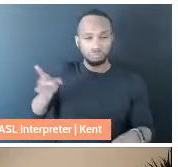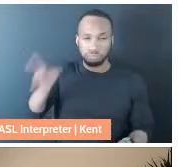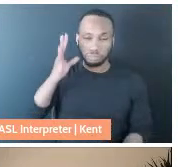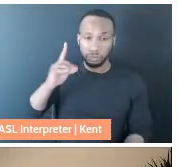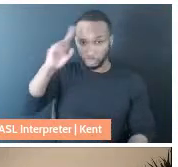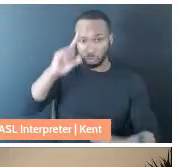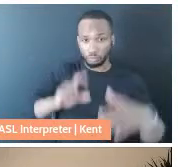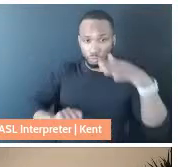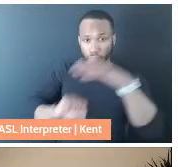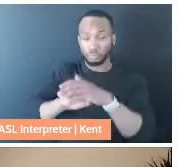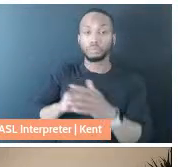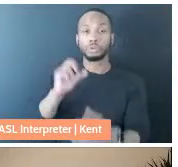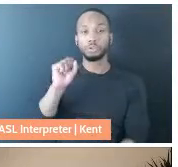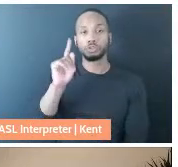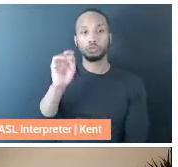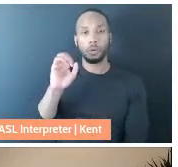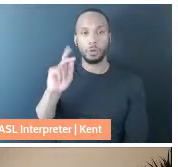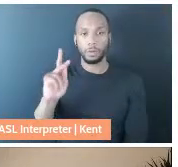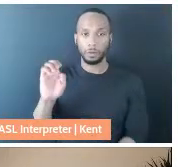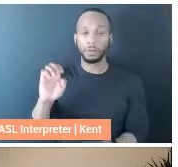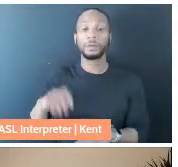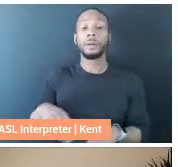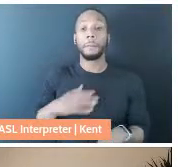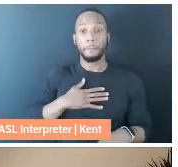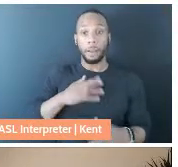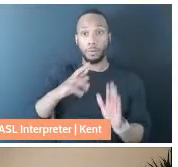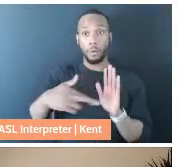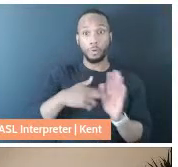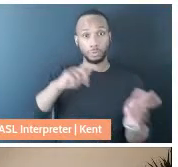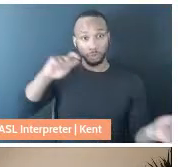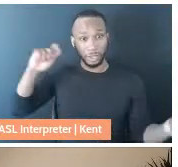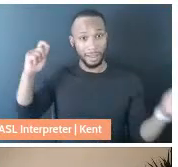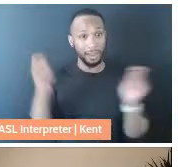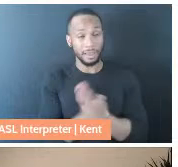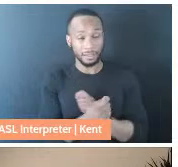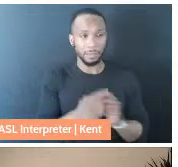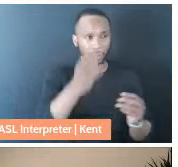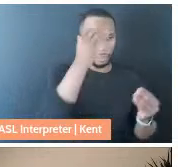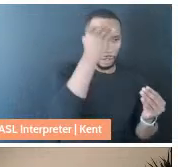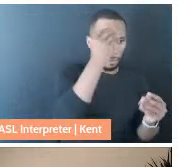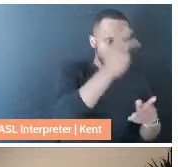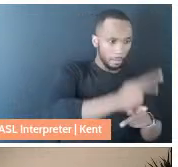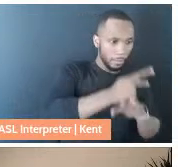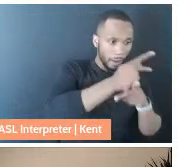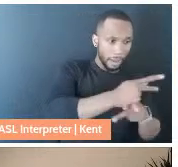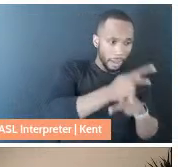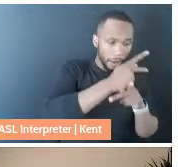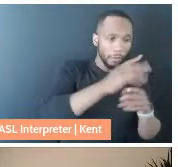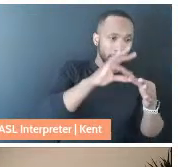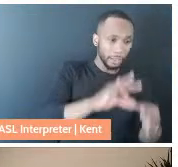And my role shifted from thinking about care, primarily in the context of caring for my daughter